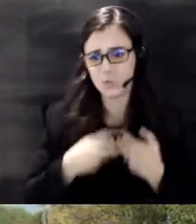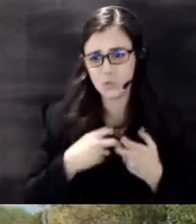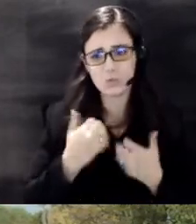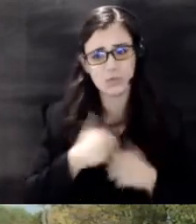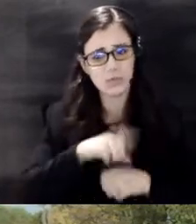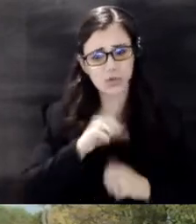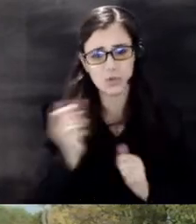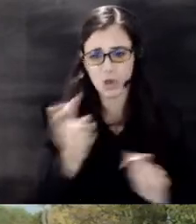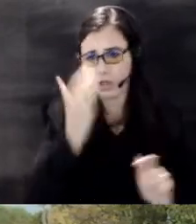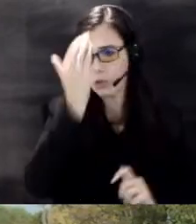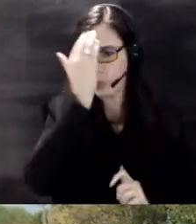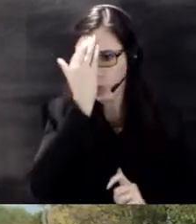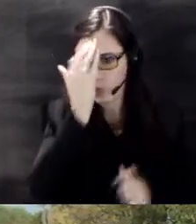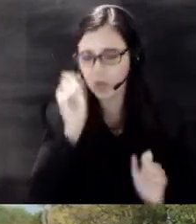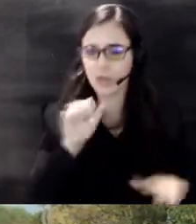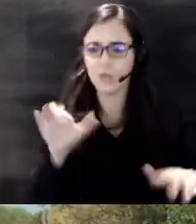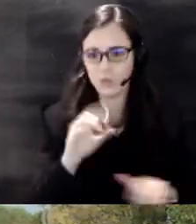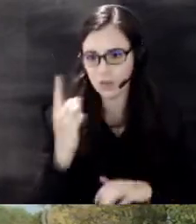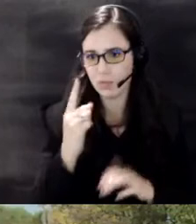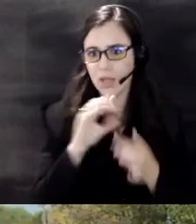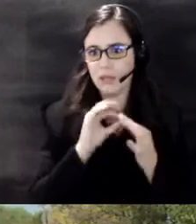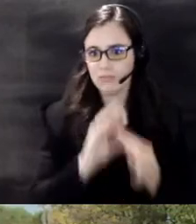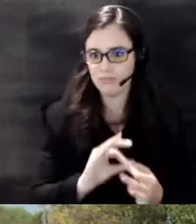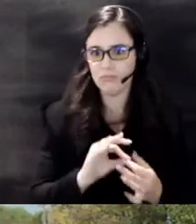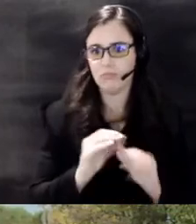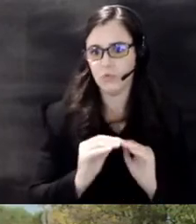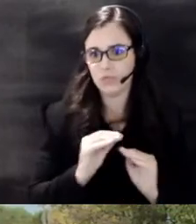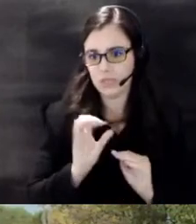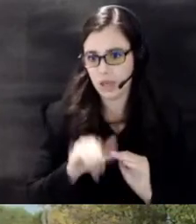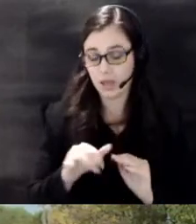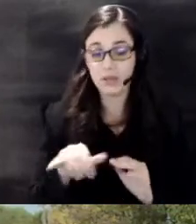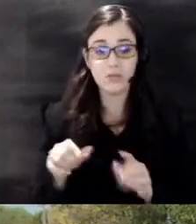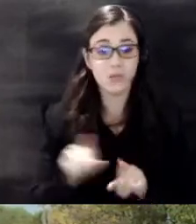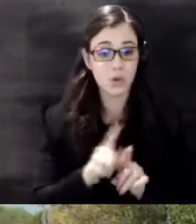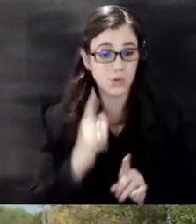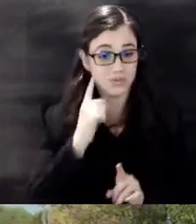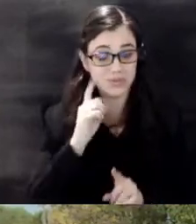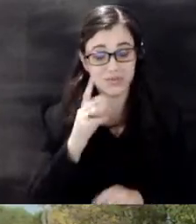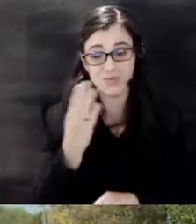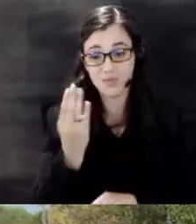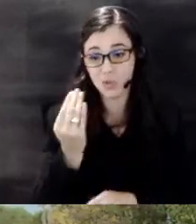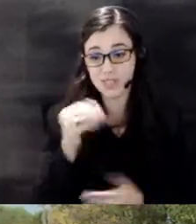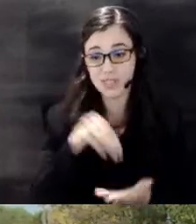that we can do something about it as you may have heard it's also 14 million dollars to do